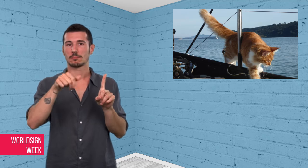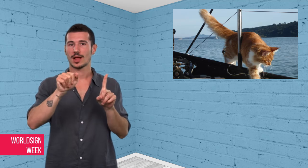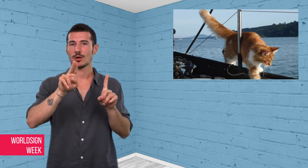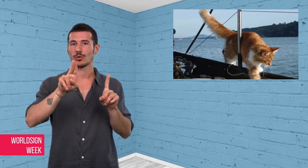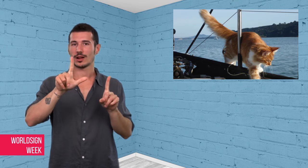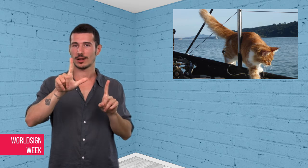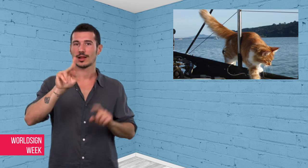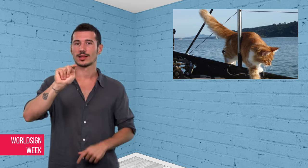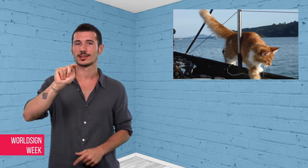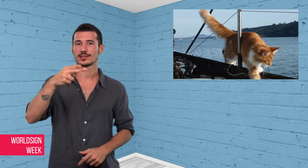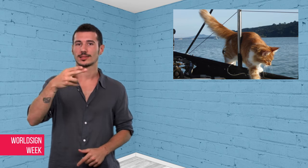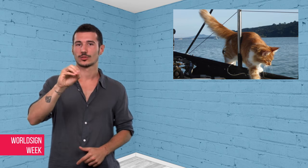Paul Thompson.